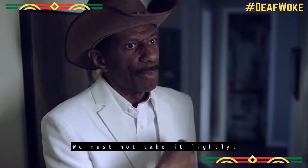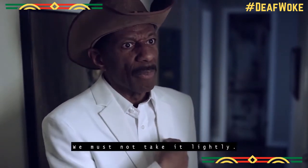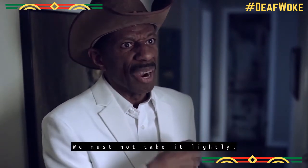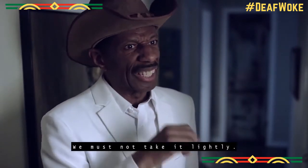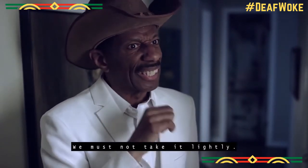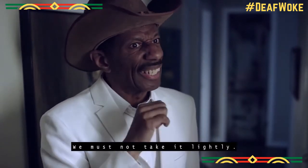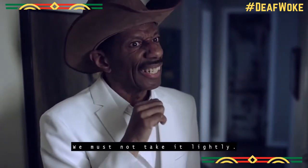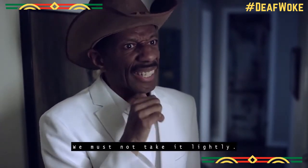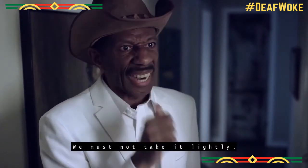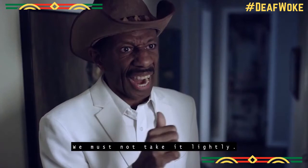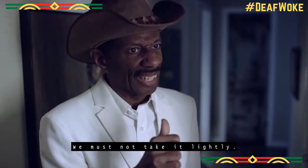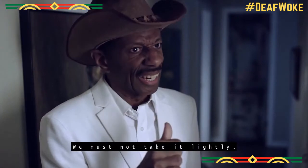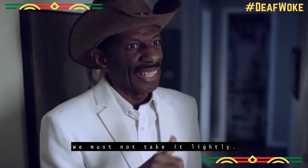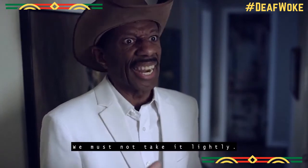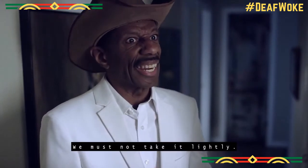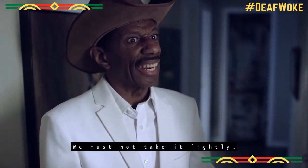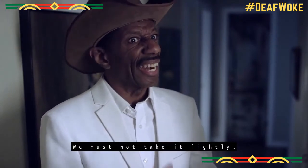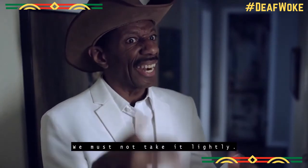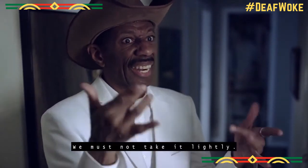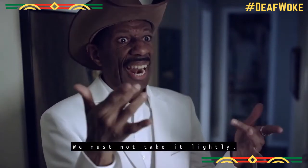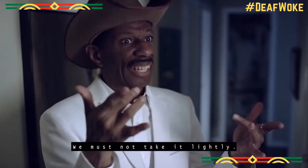We must not take it lightly.